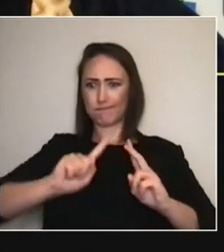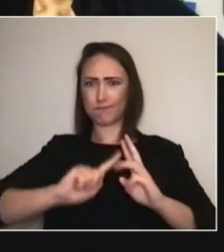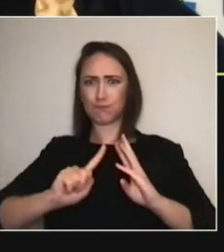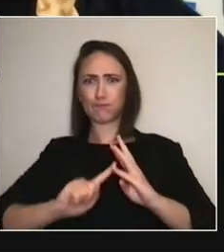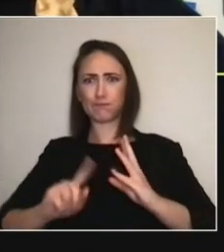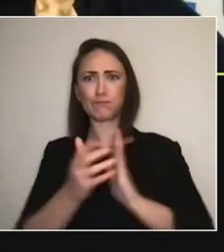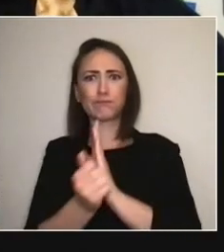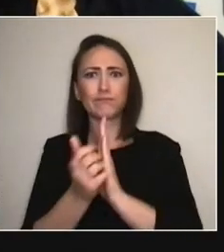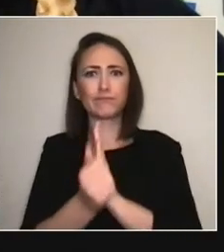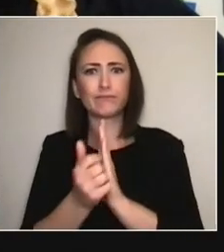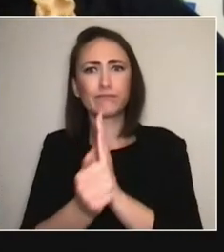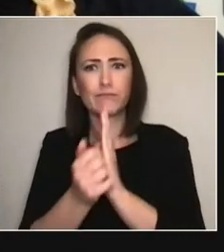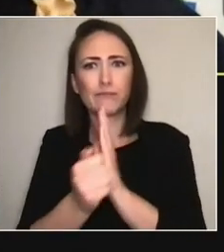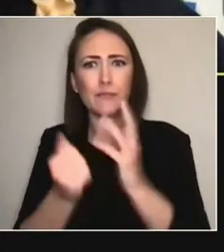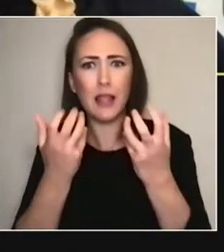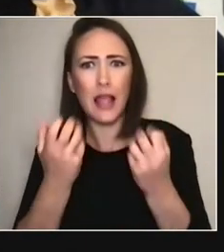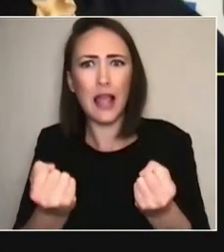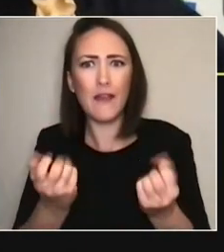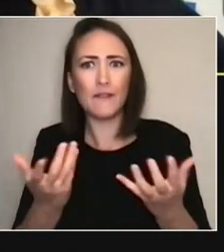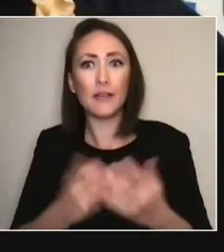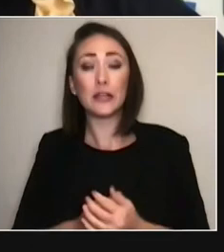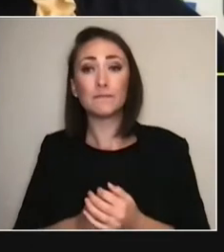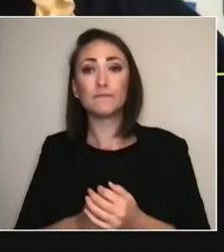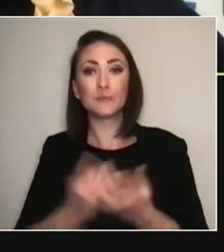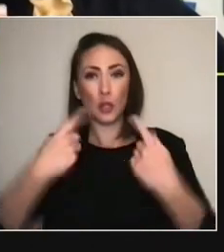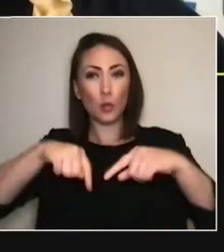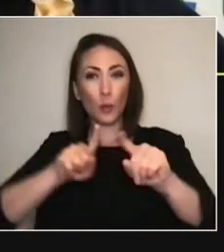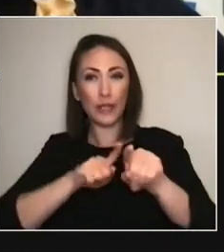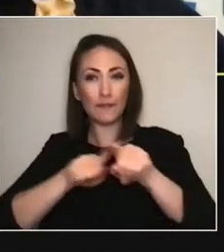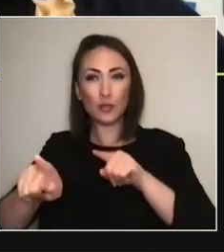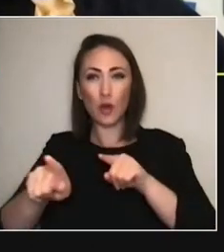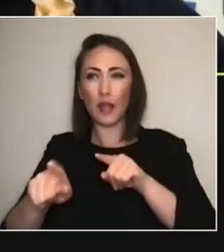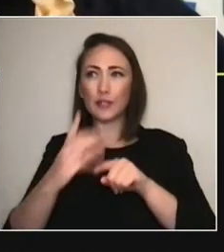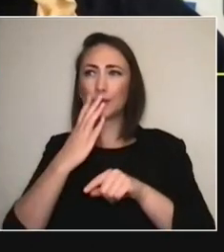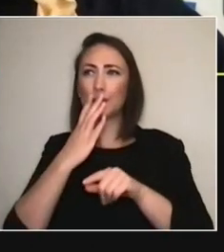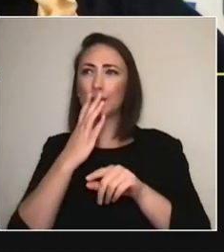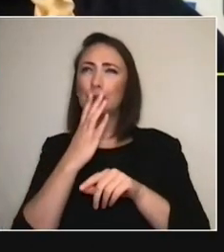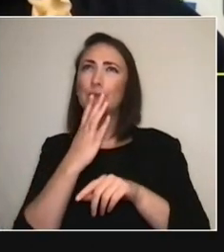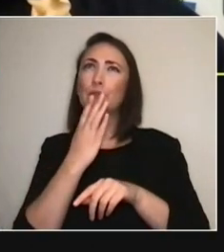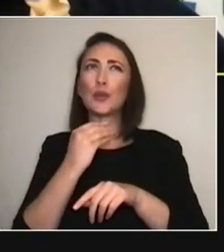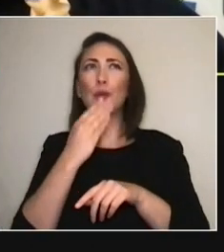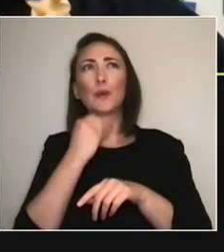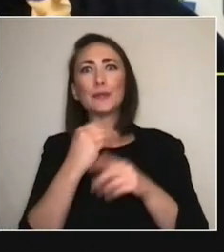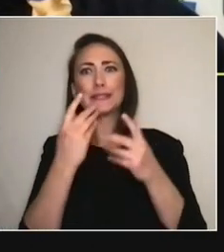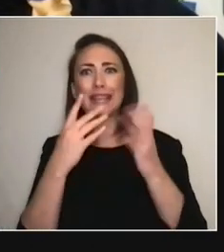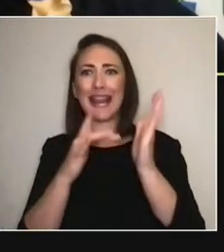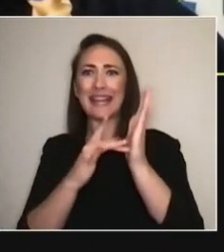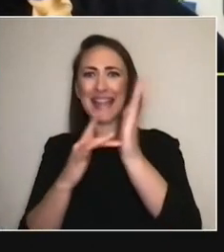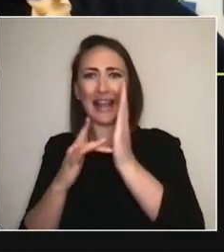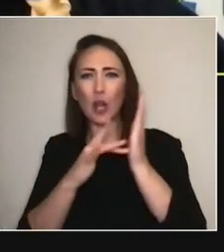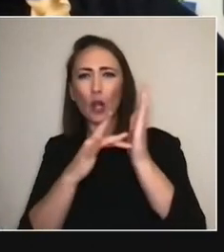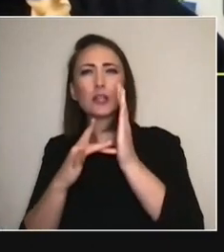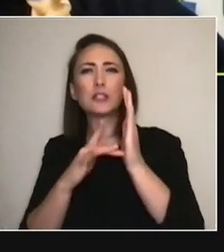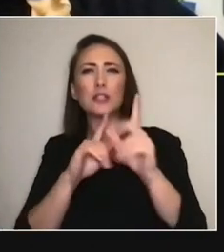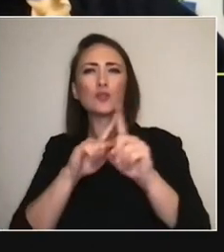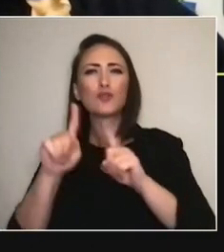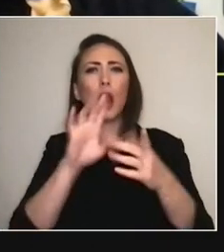as much different connective tech. So, like, kind of how can we reach out to each other?